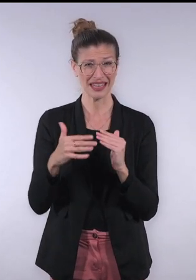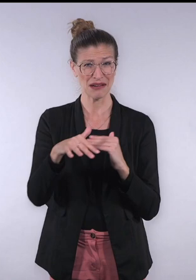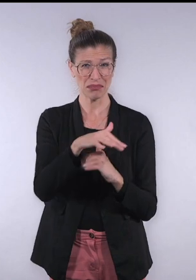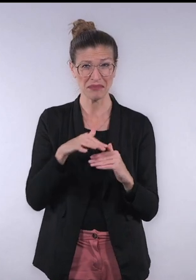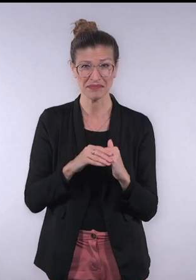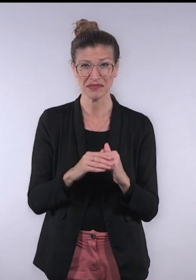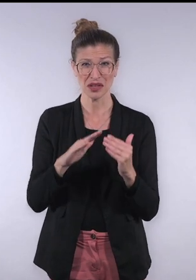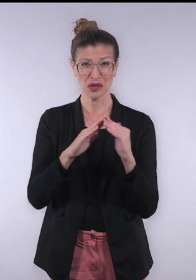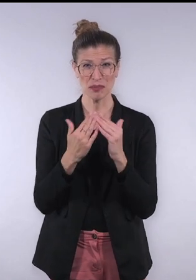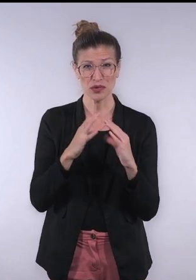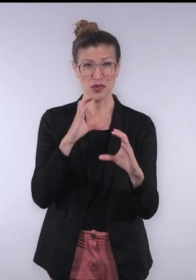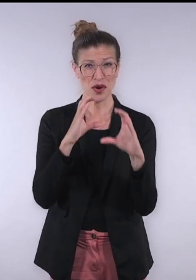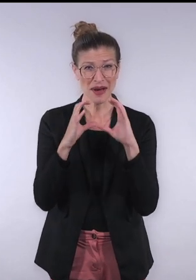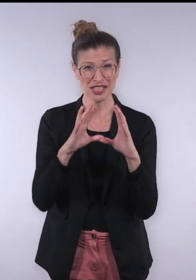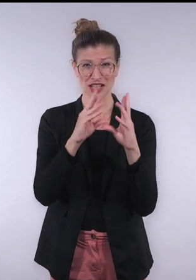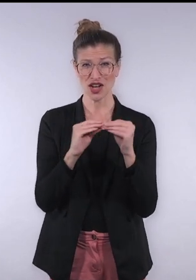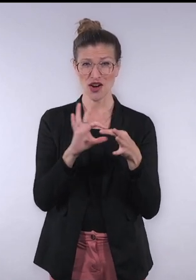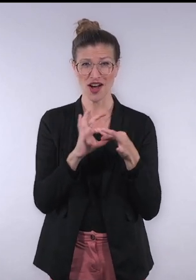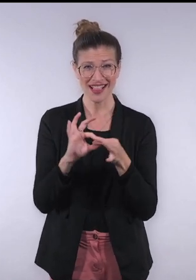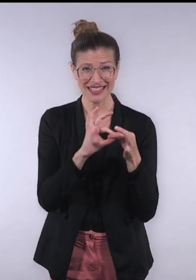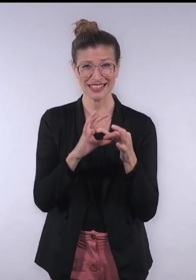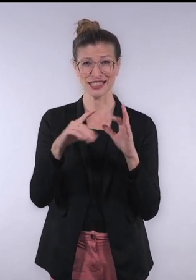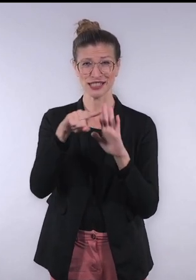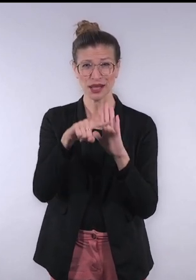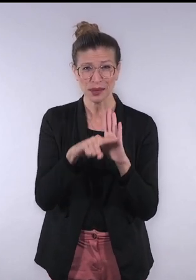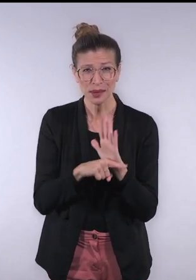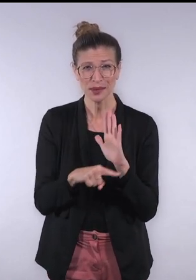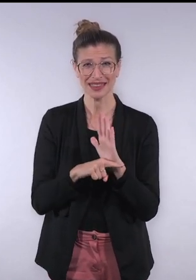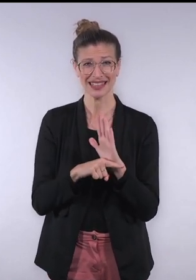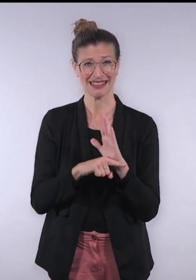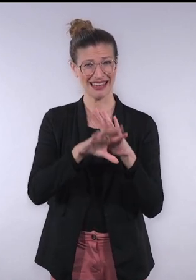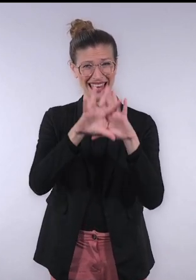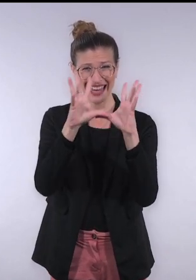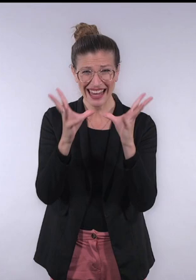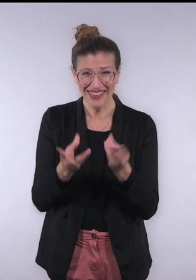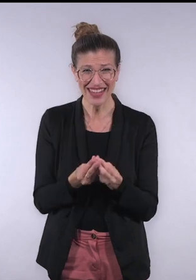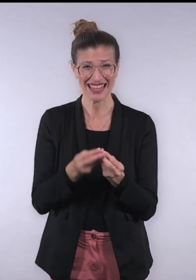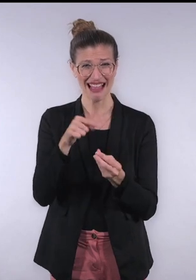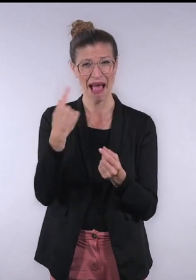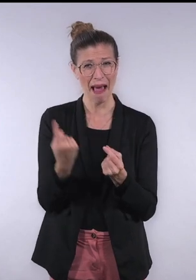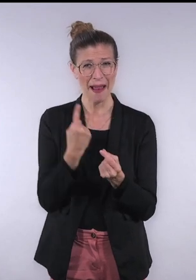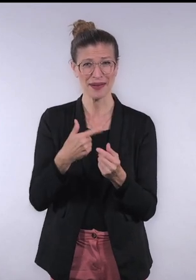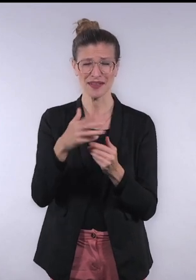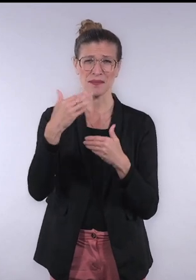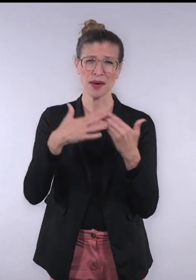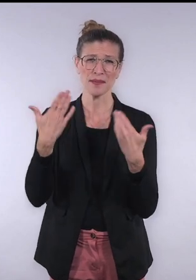It accelerates communication within your organization as to your status. Continuity: It always operates every month, every year.